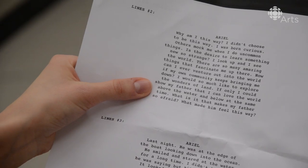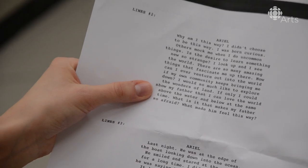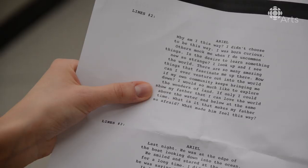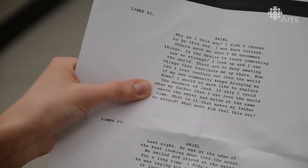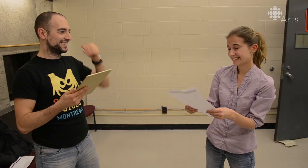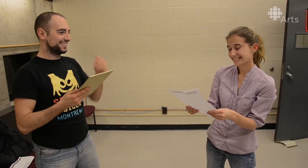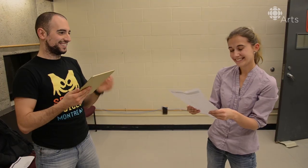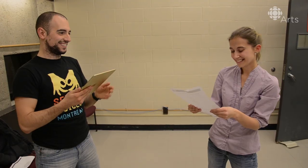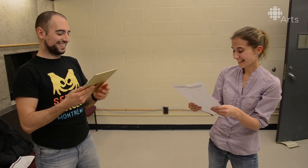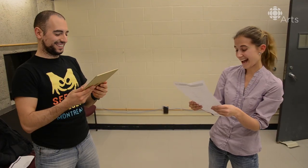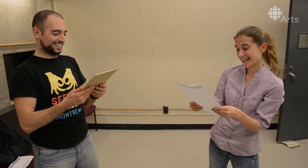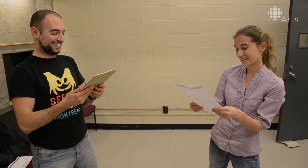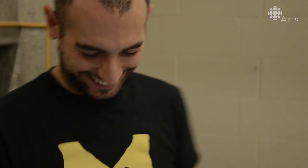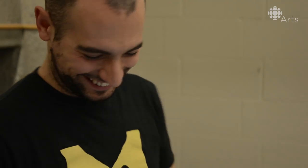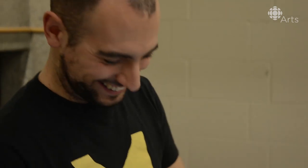so that his vision can come together.